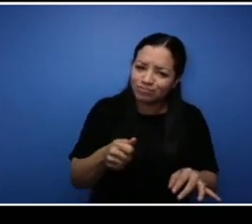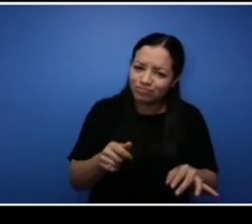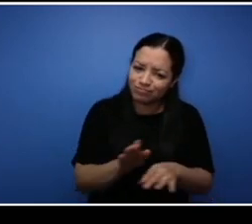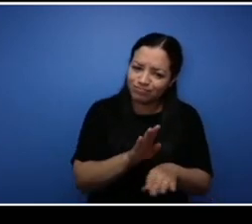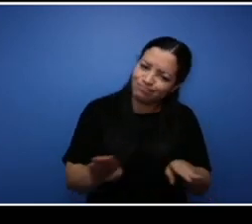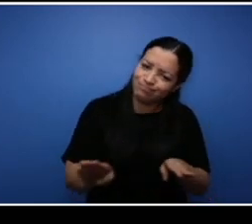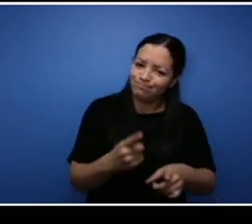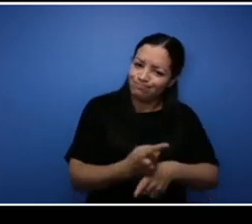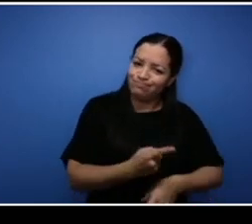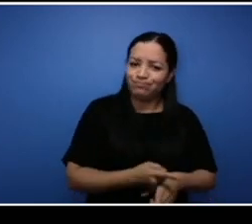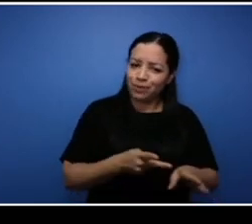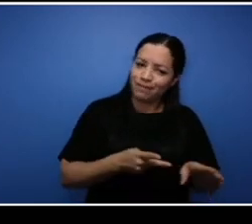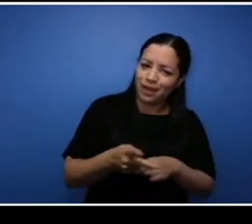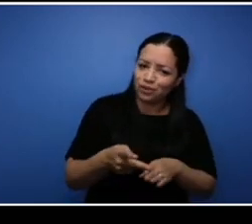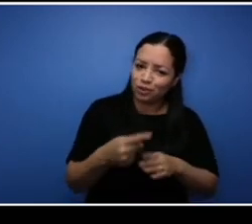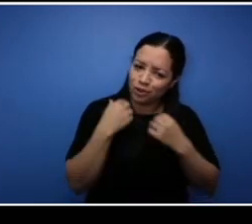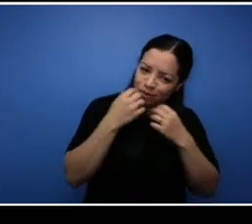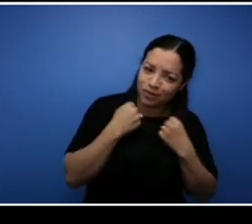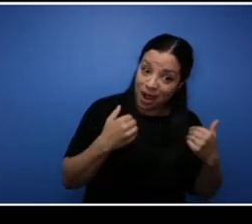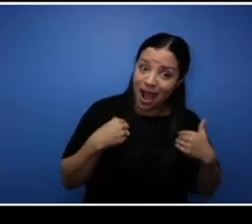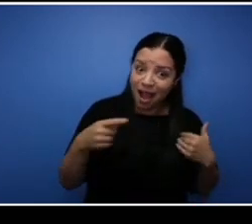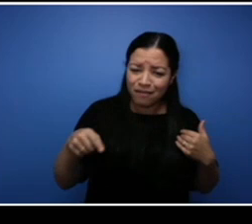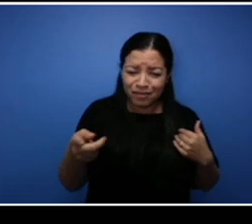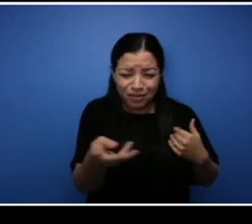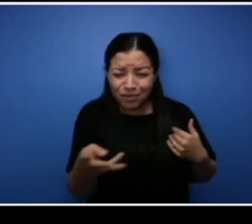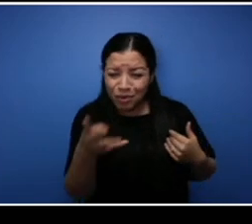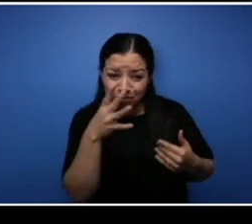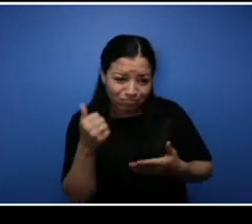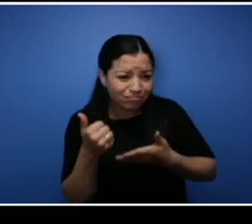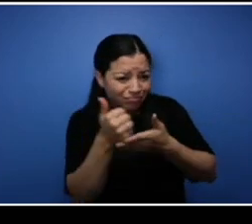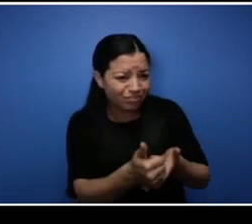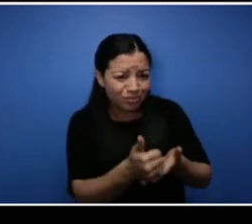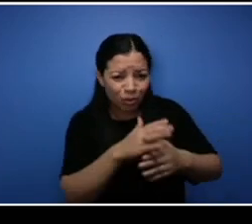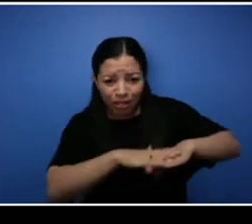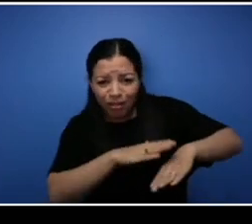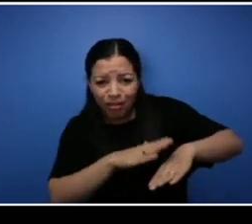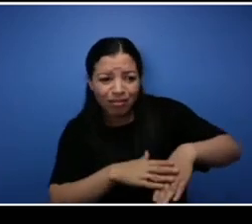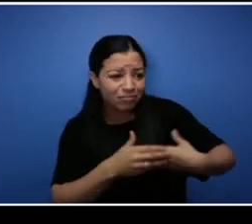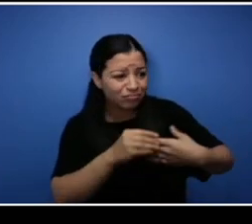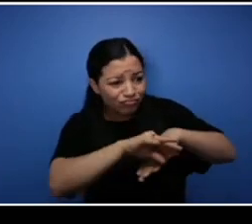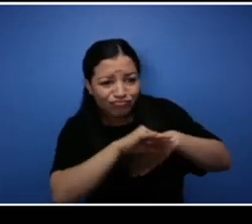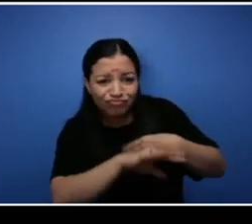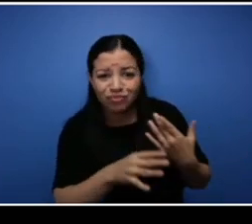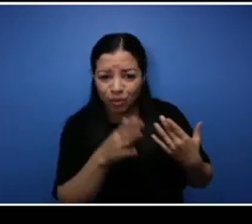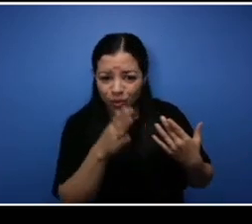these entrepreneurs will help you out and give you uh advice. So just keep that in mind